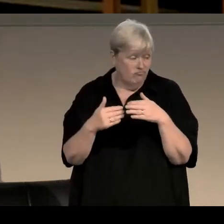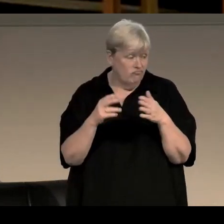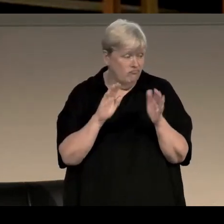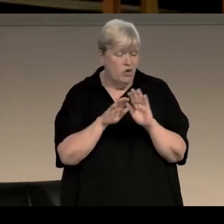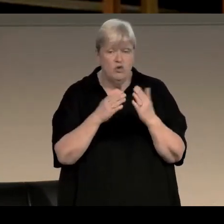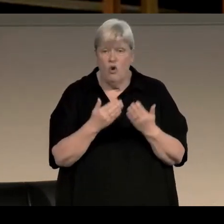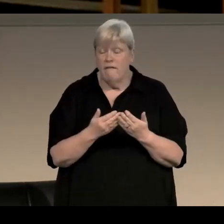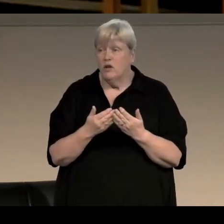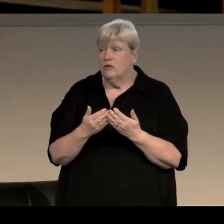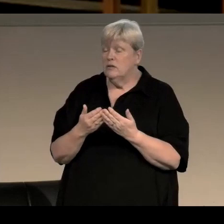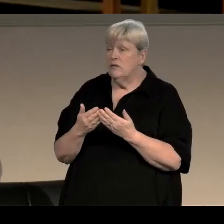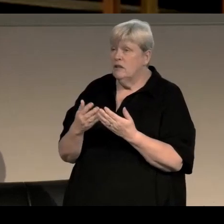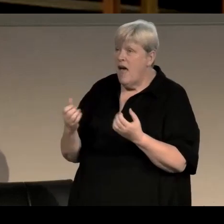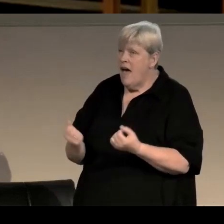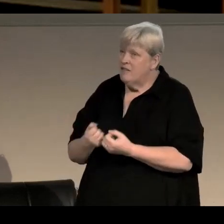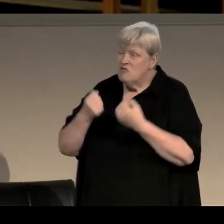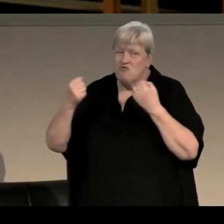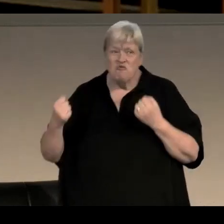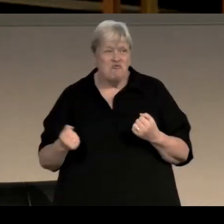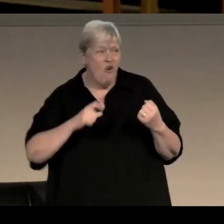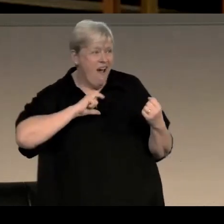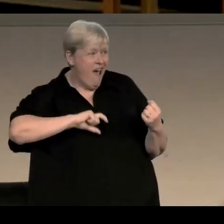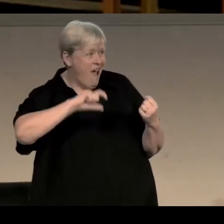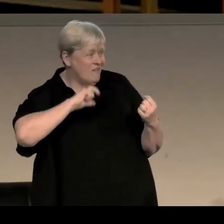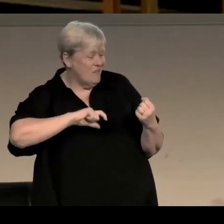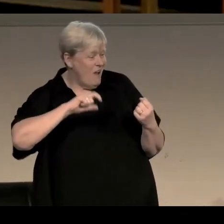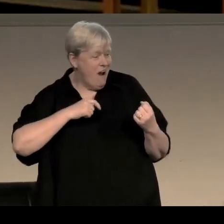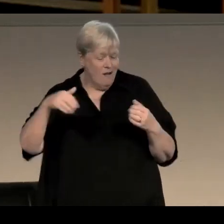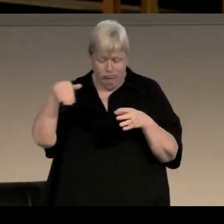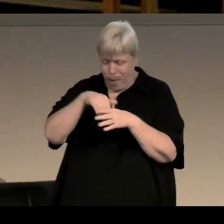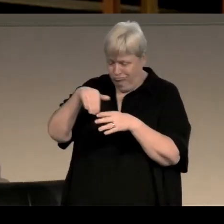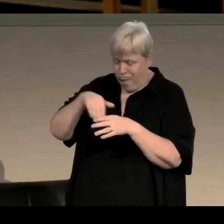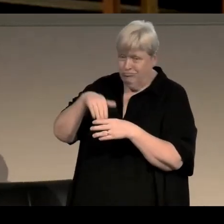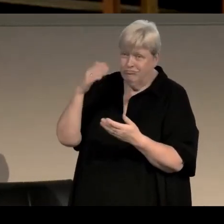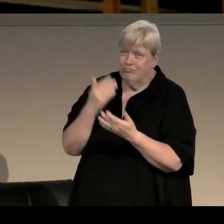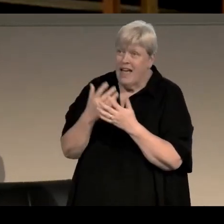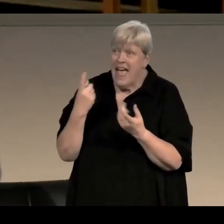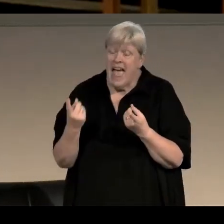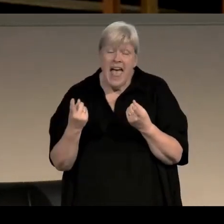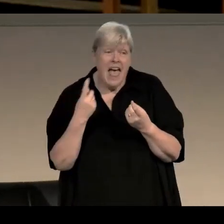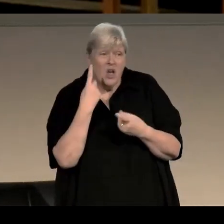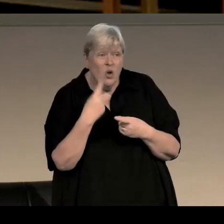you have these kind of very strong protagonists to some of your series who've reoccurred. Is there any protagonist that you just enjoy putting their